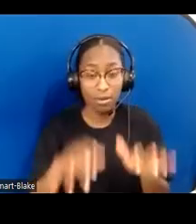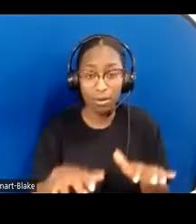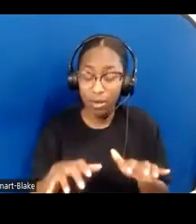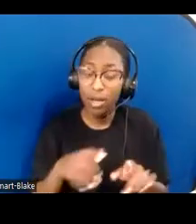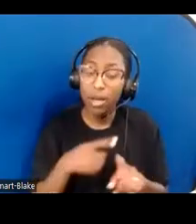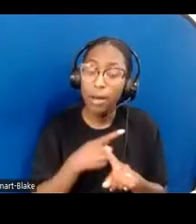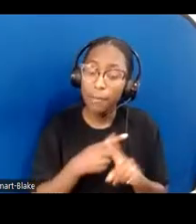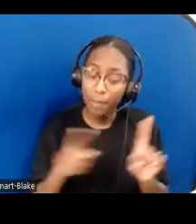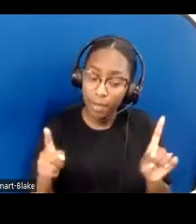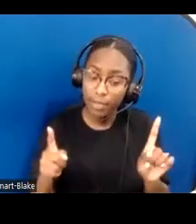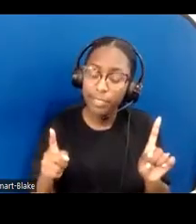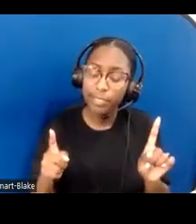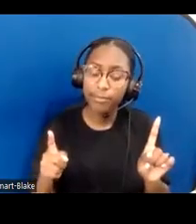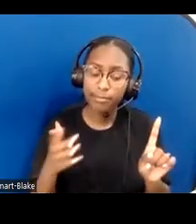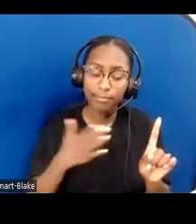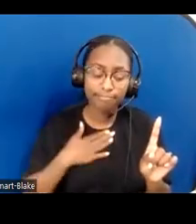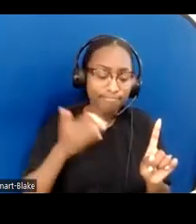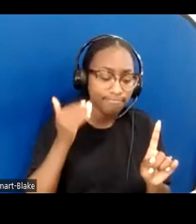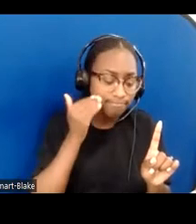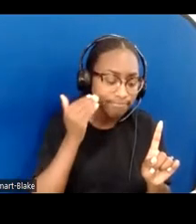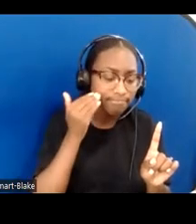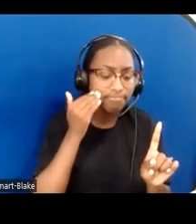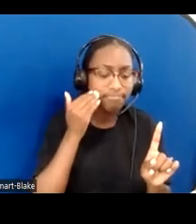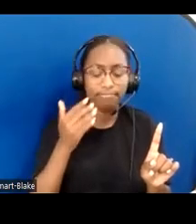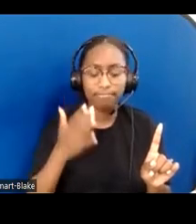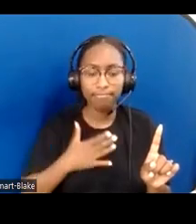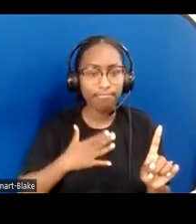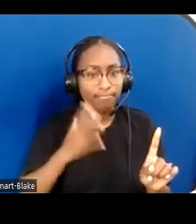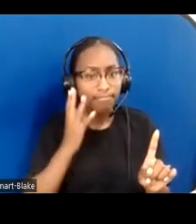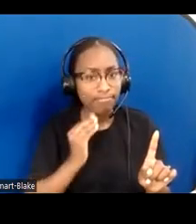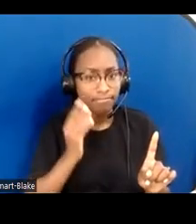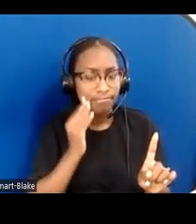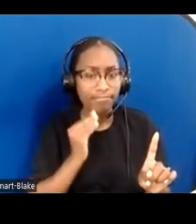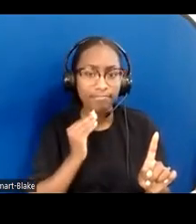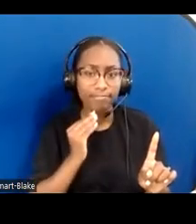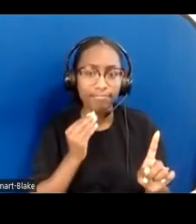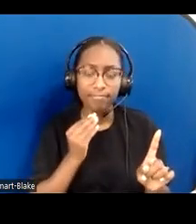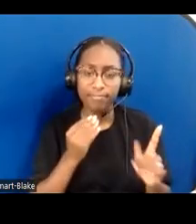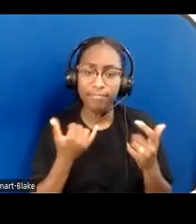haven't seemed to prevent me from having an ableist approach to others who live with disabilities